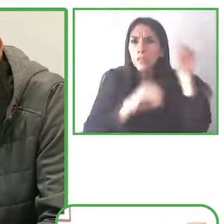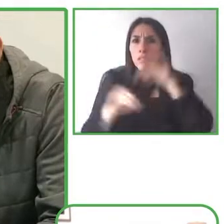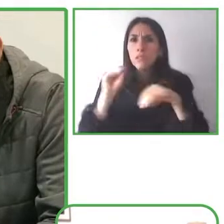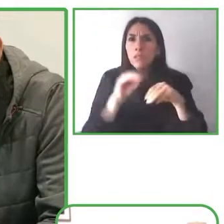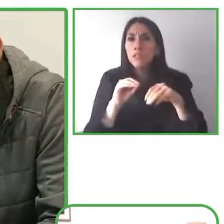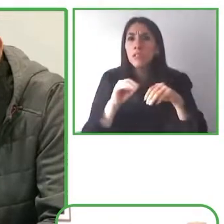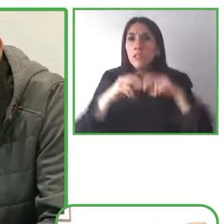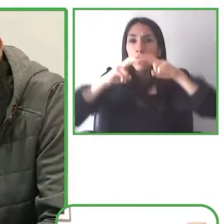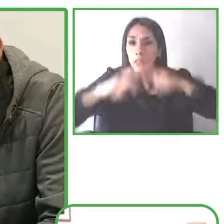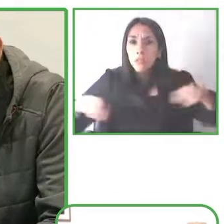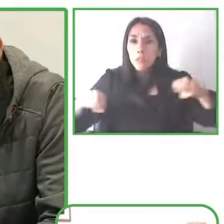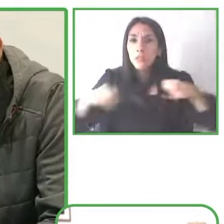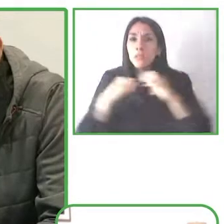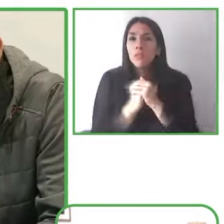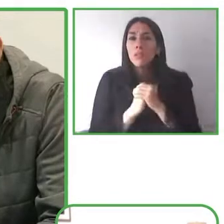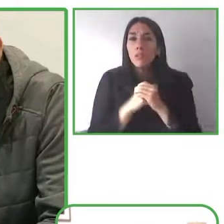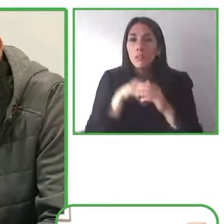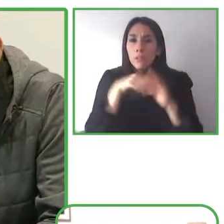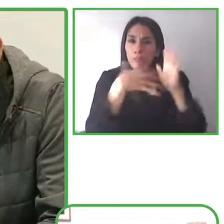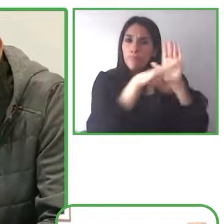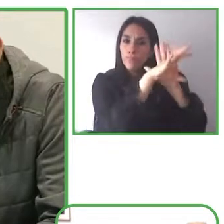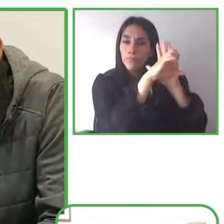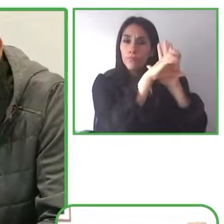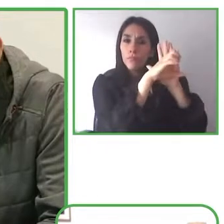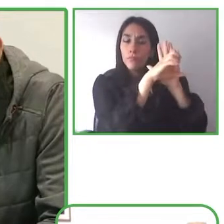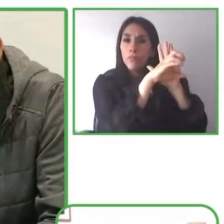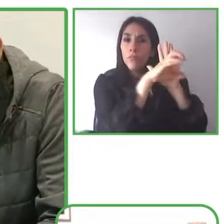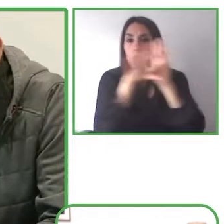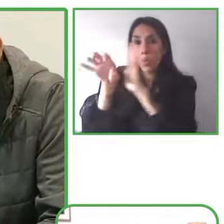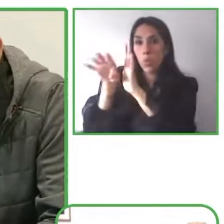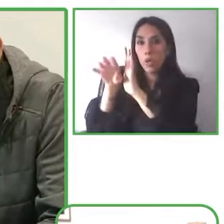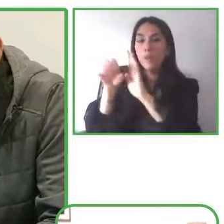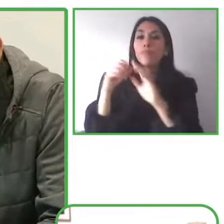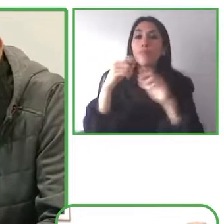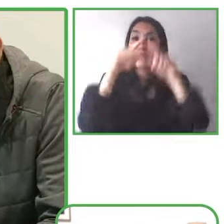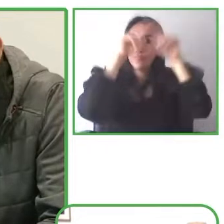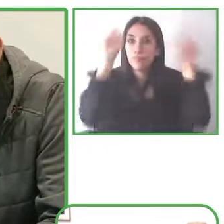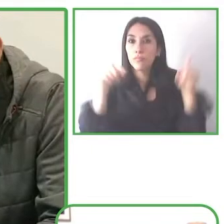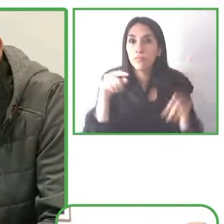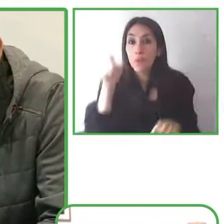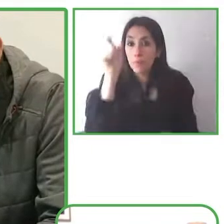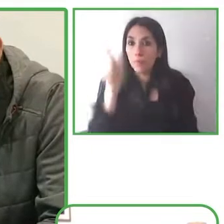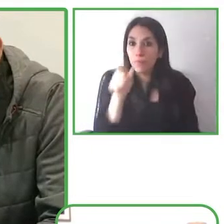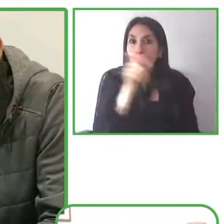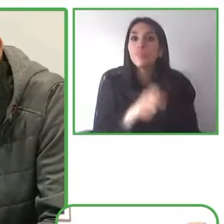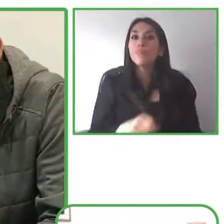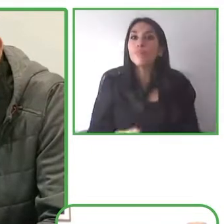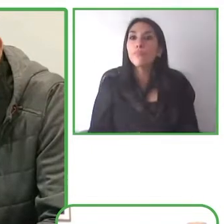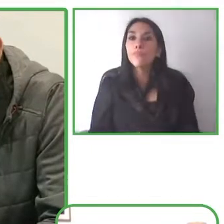non-standard speech so we ask them to read the specific phrases aloud, so we have lots